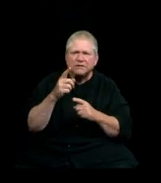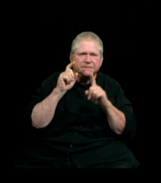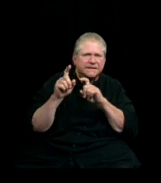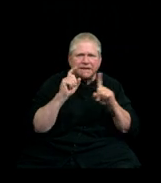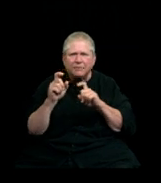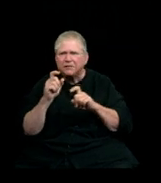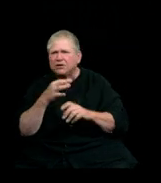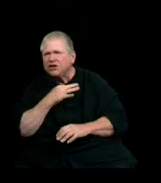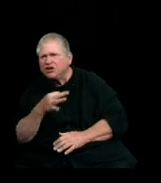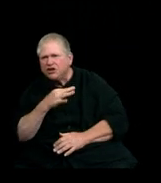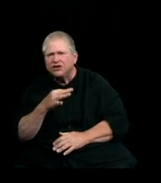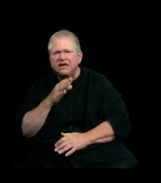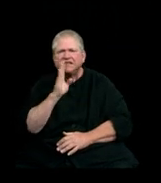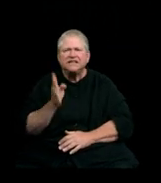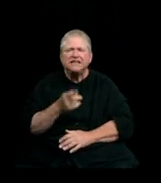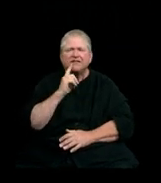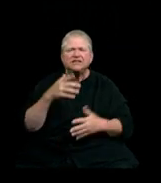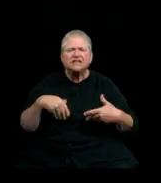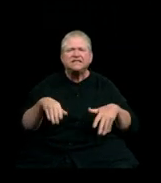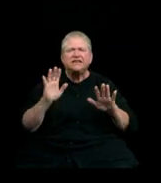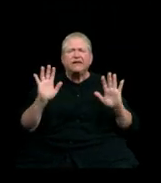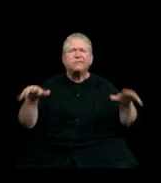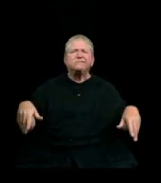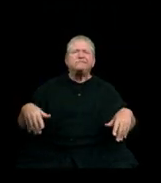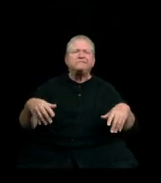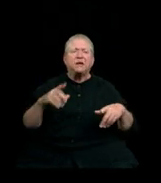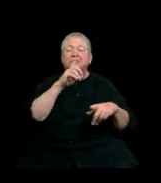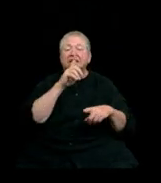to never become cynical or complacent. Be sure to challenge yourself